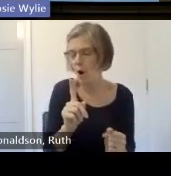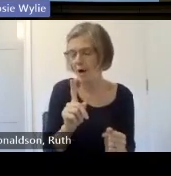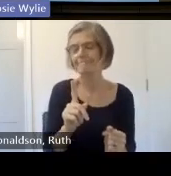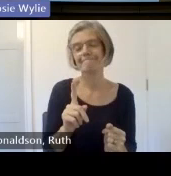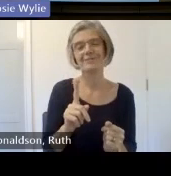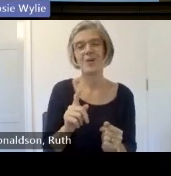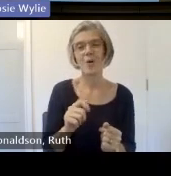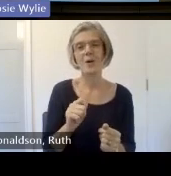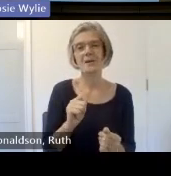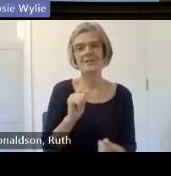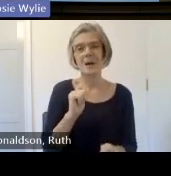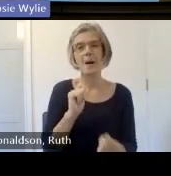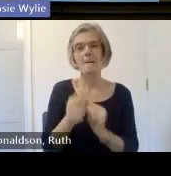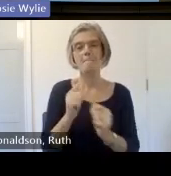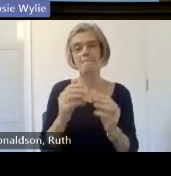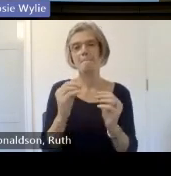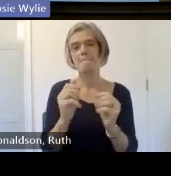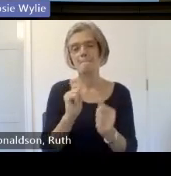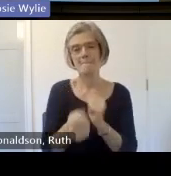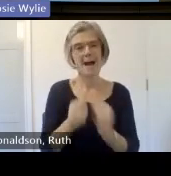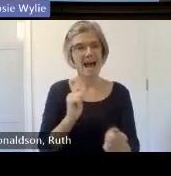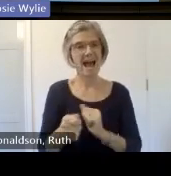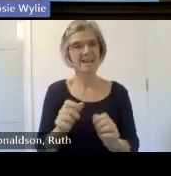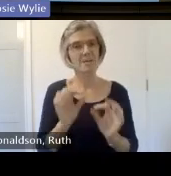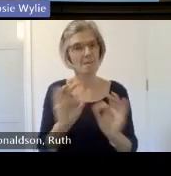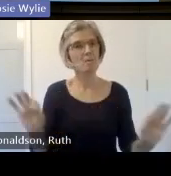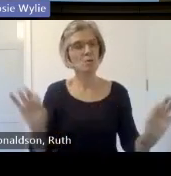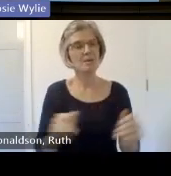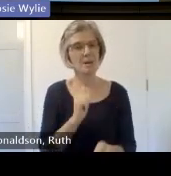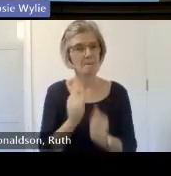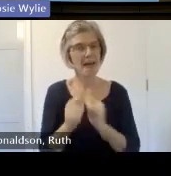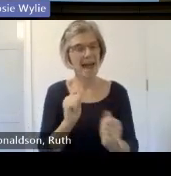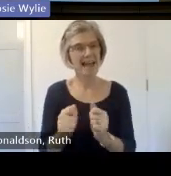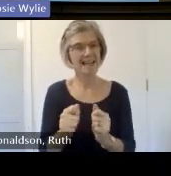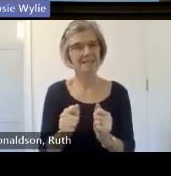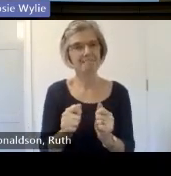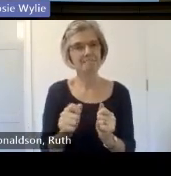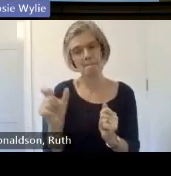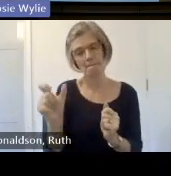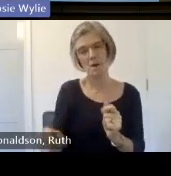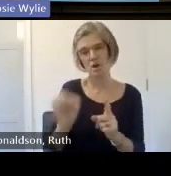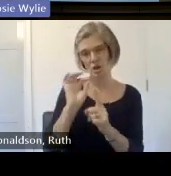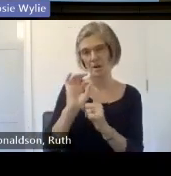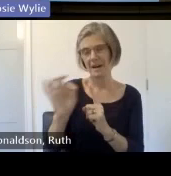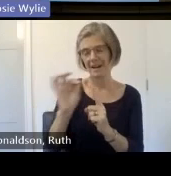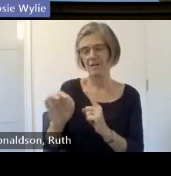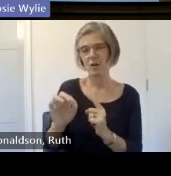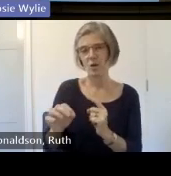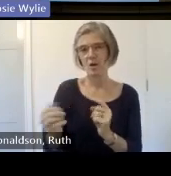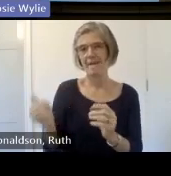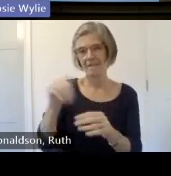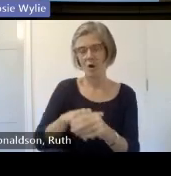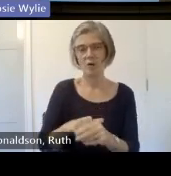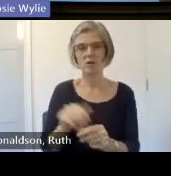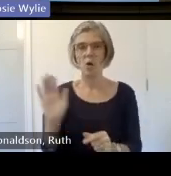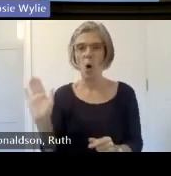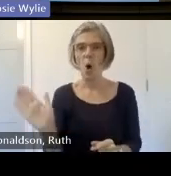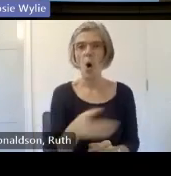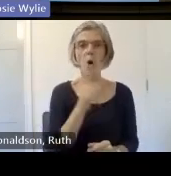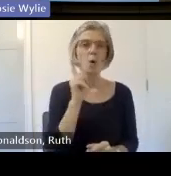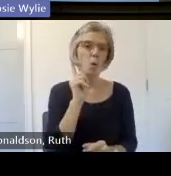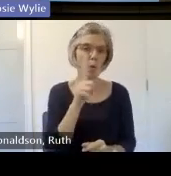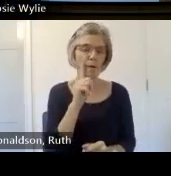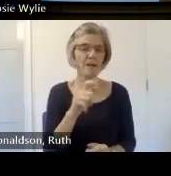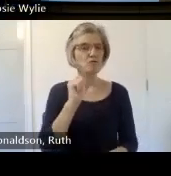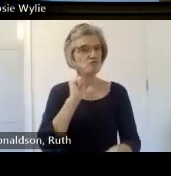interviewers is part of uh it's all drummers women drummers women drummers group you'll